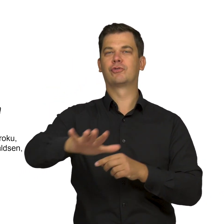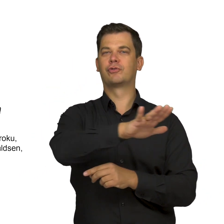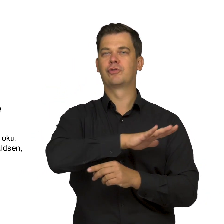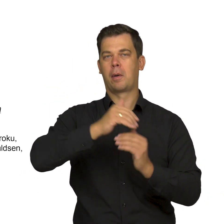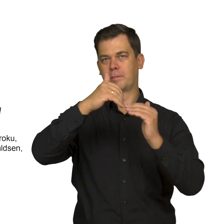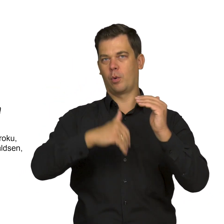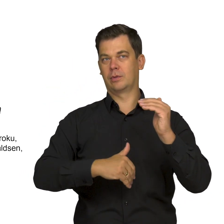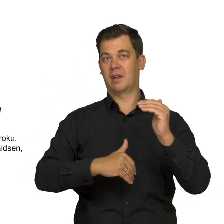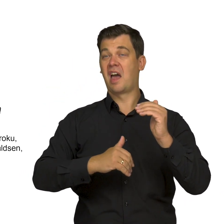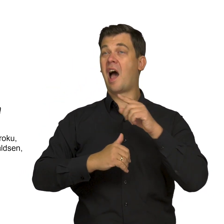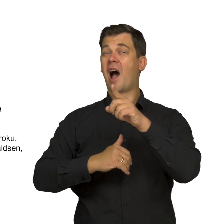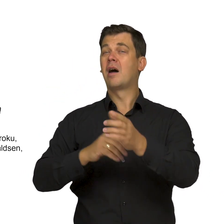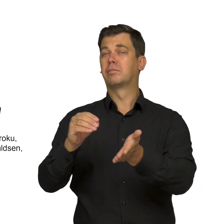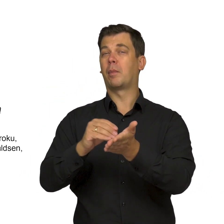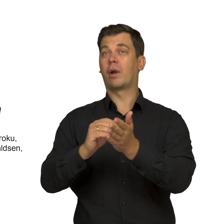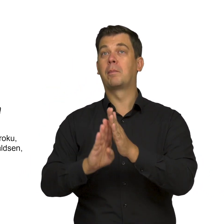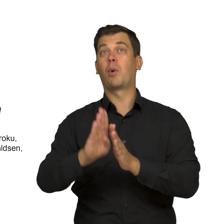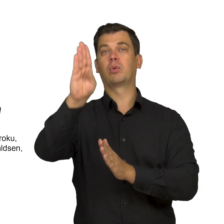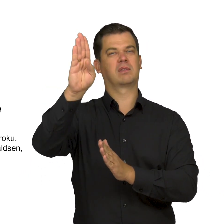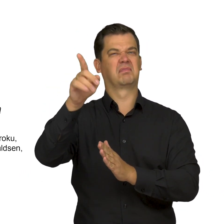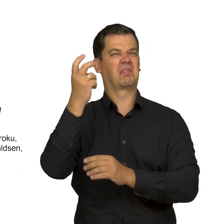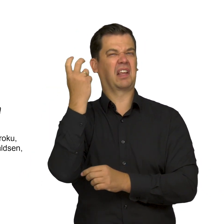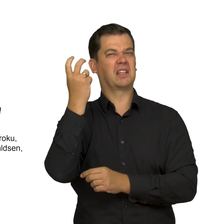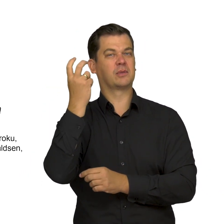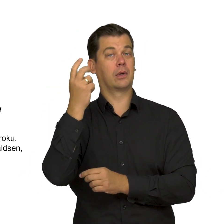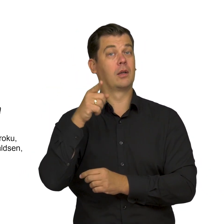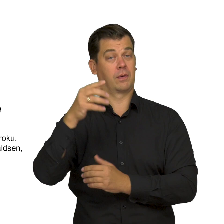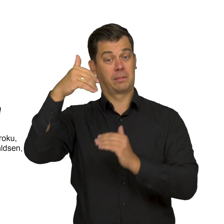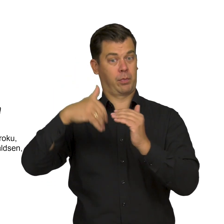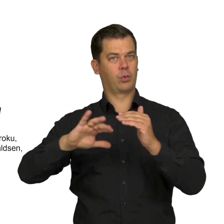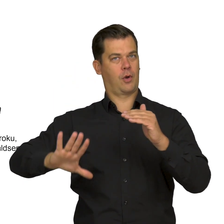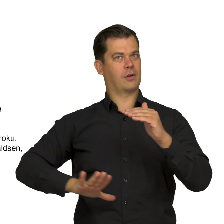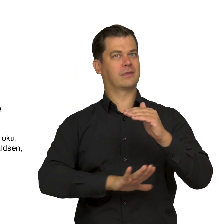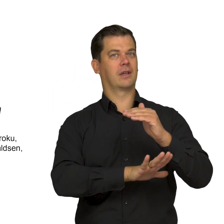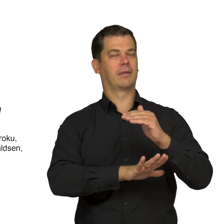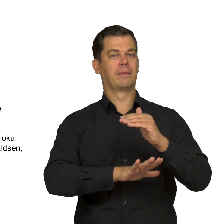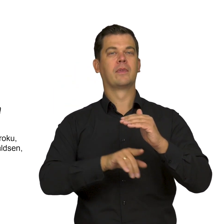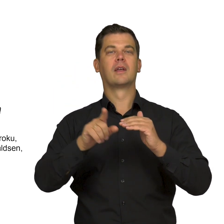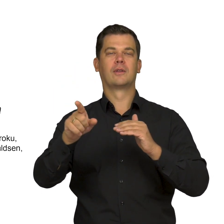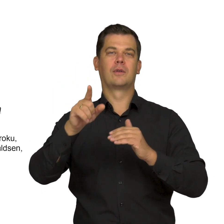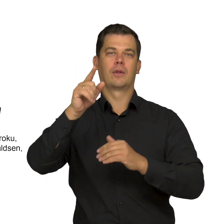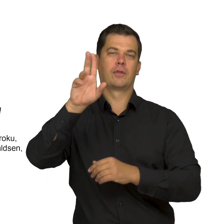than Scandinavian, Nordic mythology,